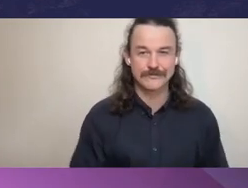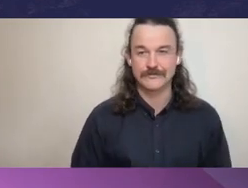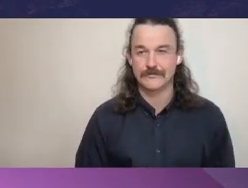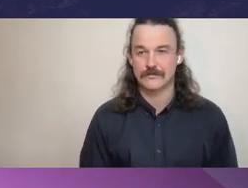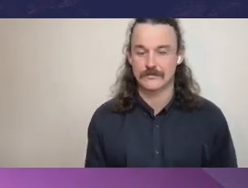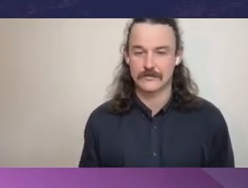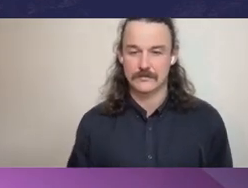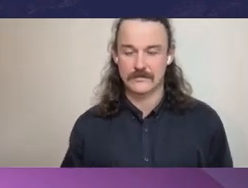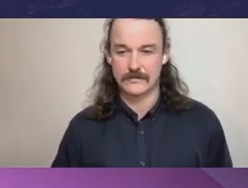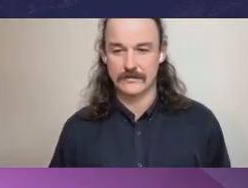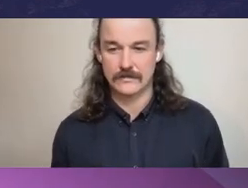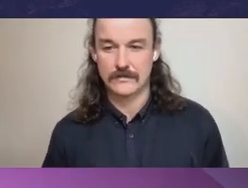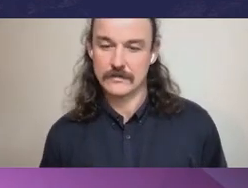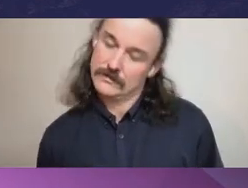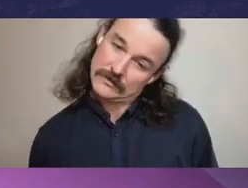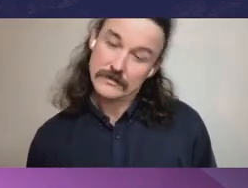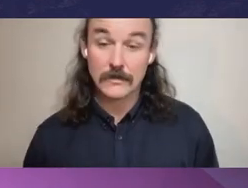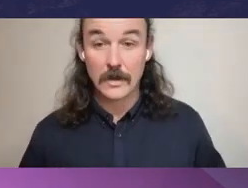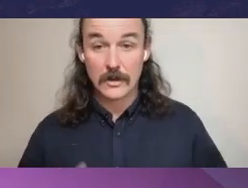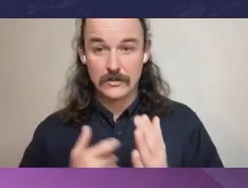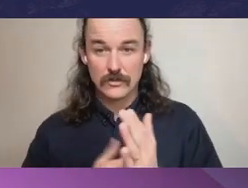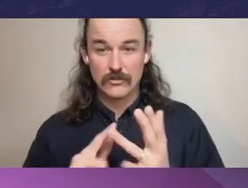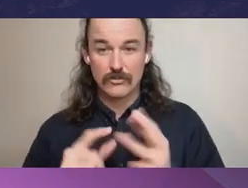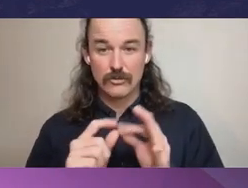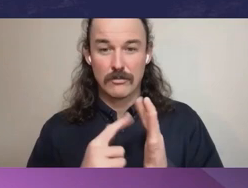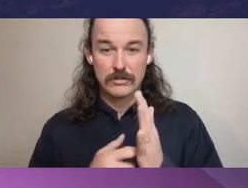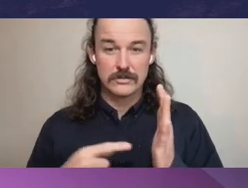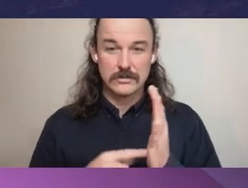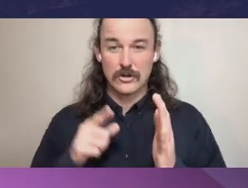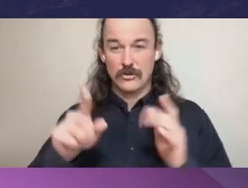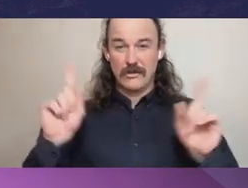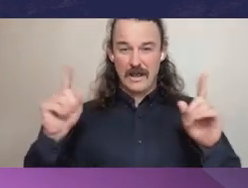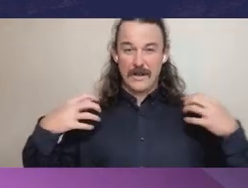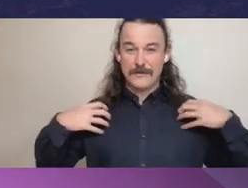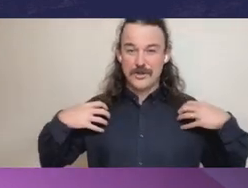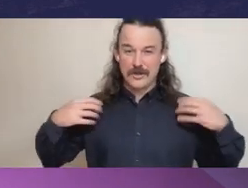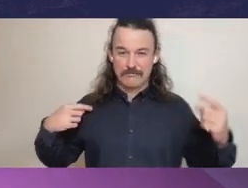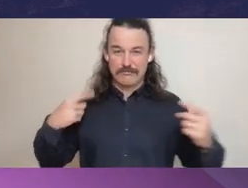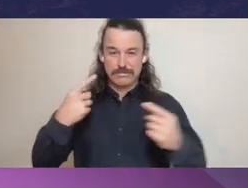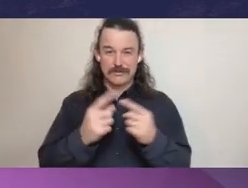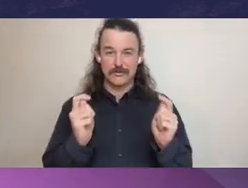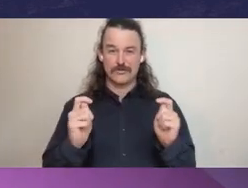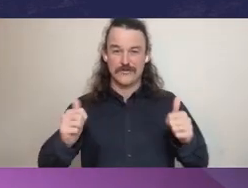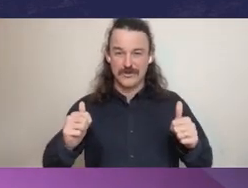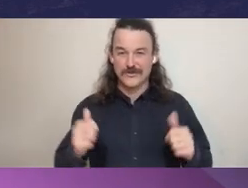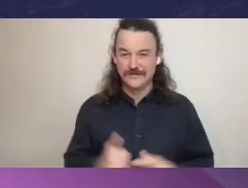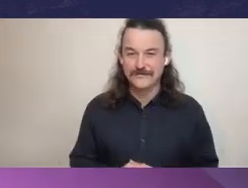Robert, your time as Commissioner is drawing to a close. So we want to ask you about your reflections,